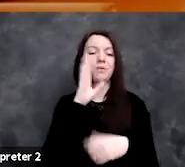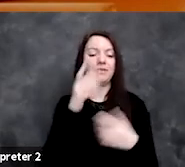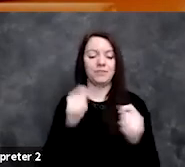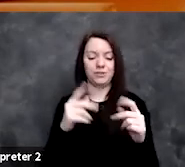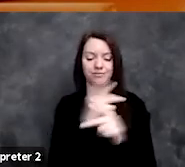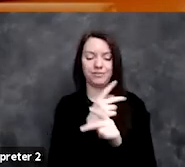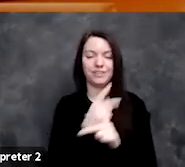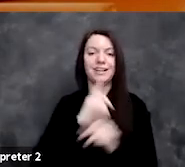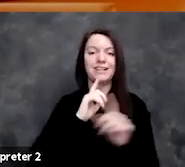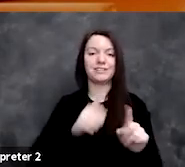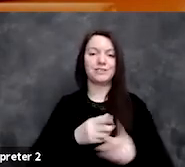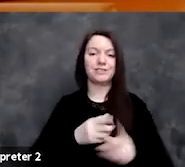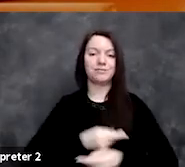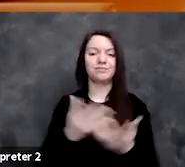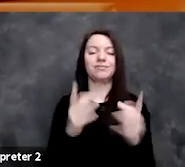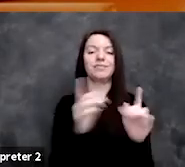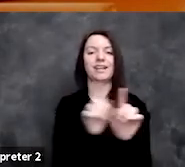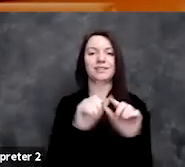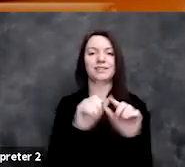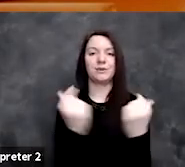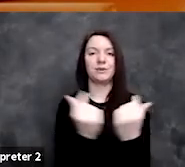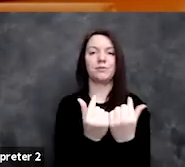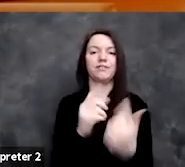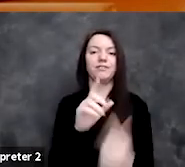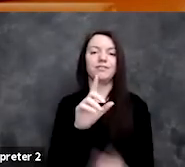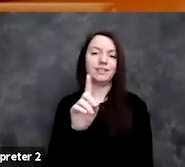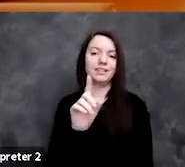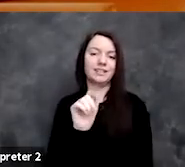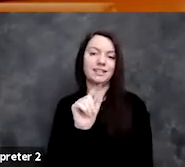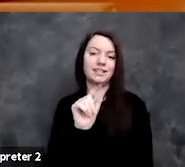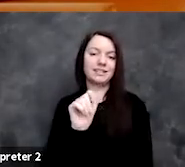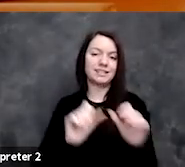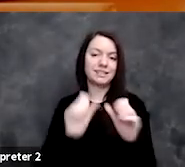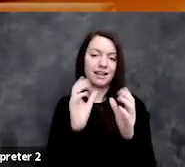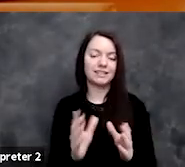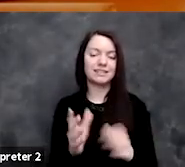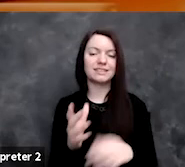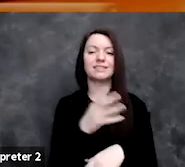as a group of data scientists and as a society as a whole.